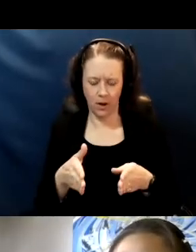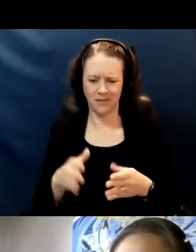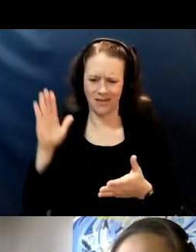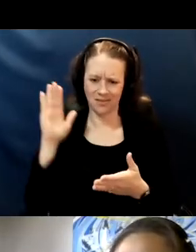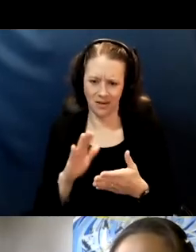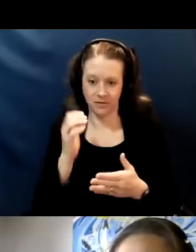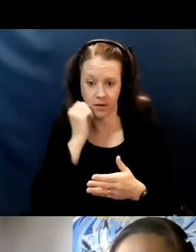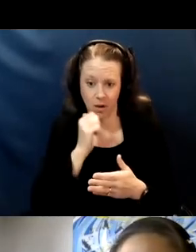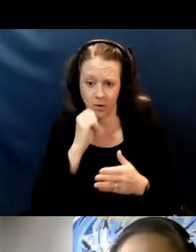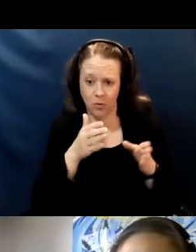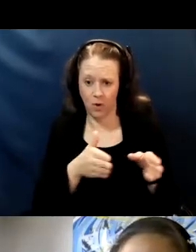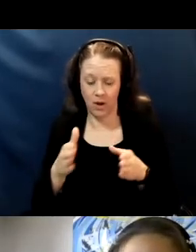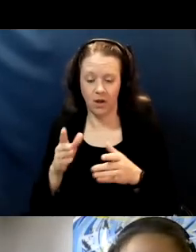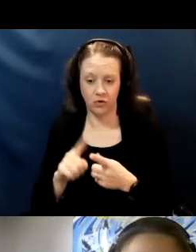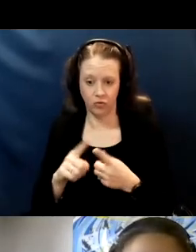The most, most common is droplet.